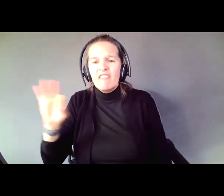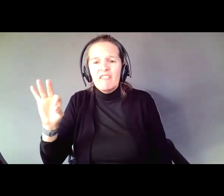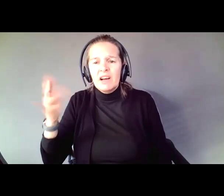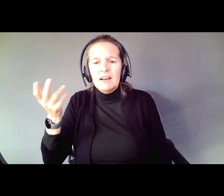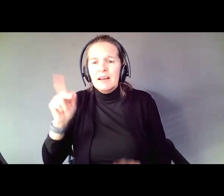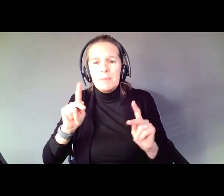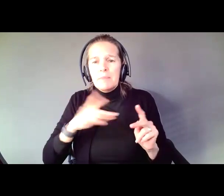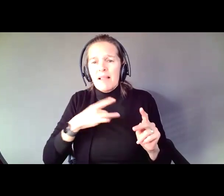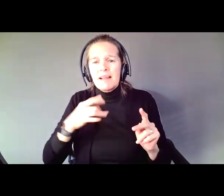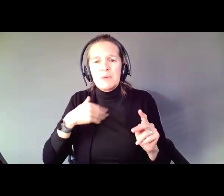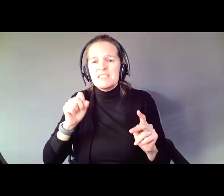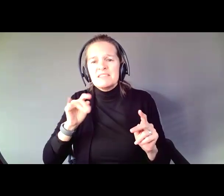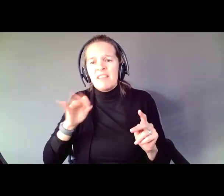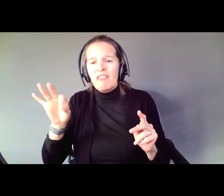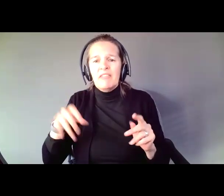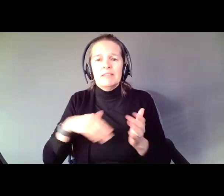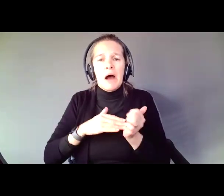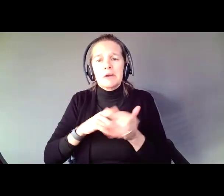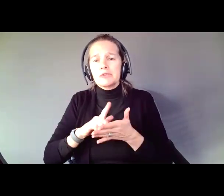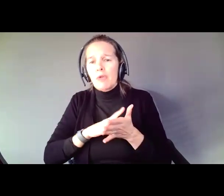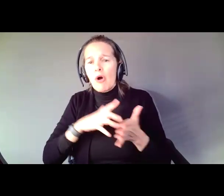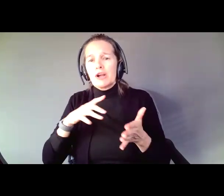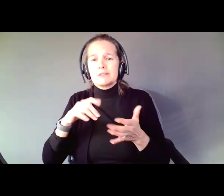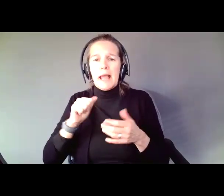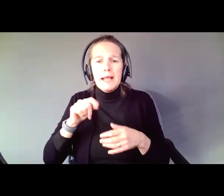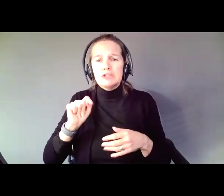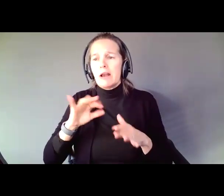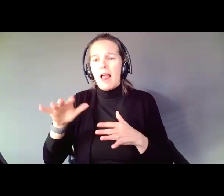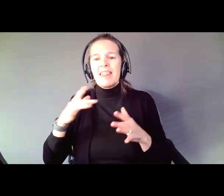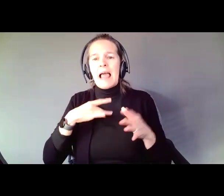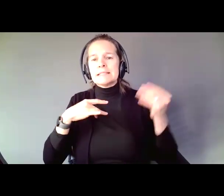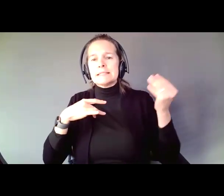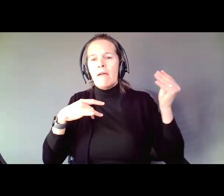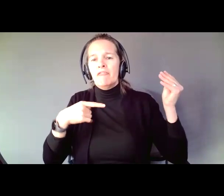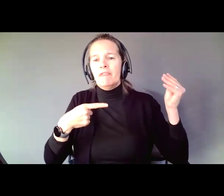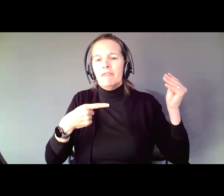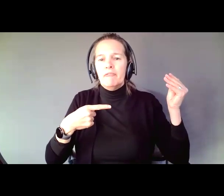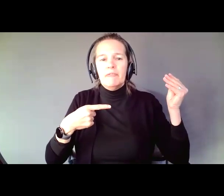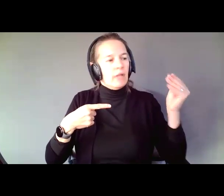doctors, lawyers, agents and others like stuff. They like being able to say this is how I make decisions.